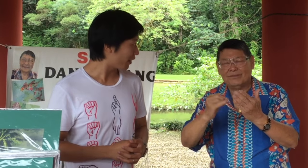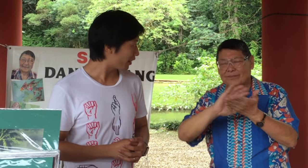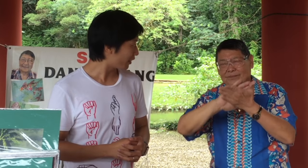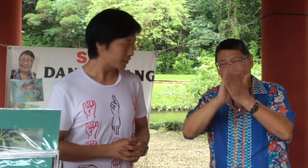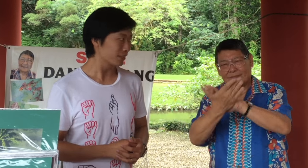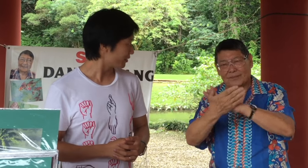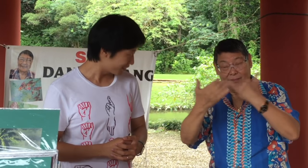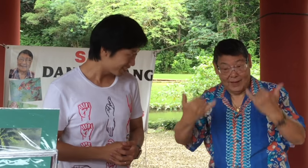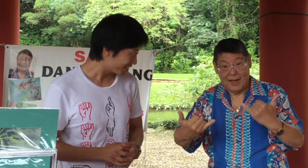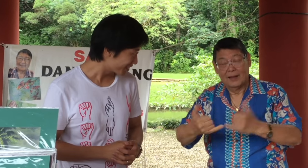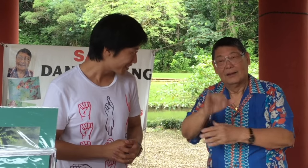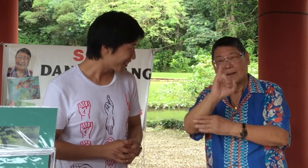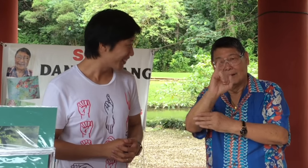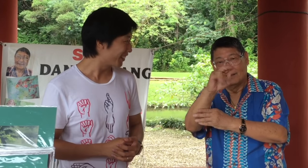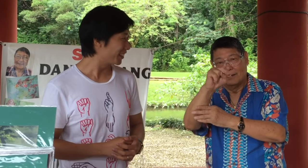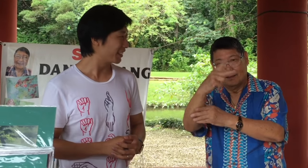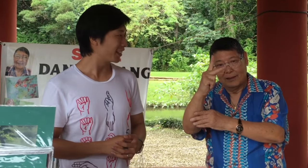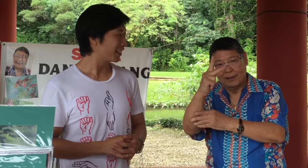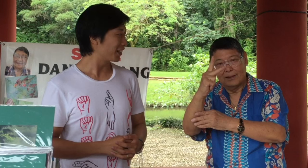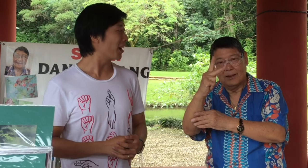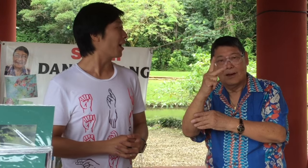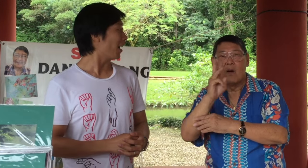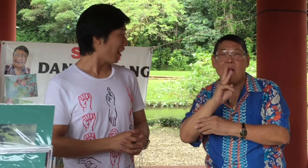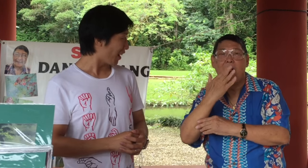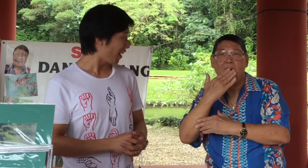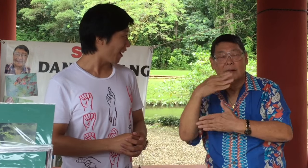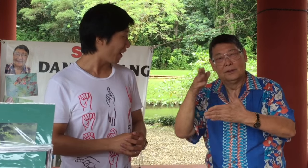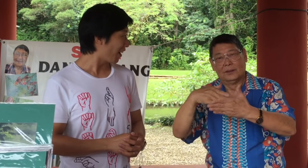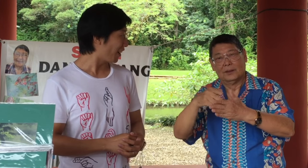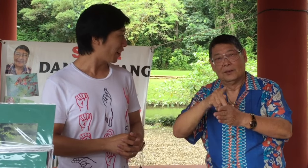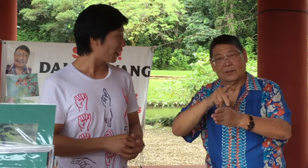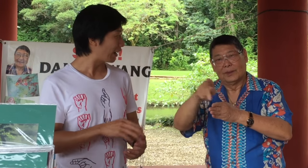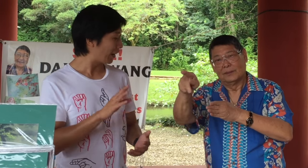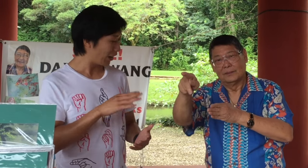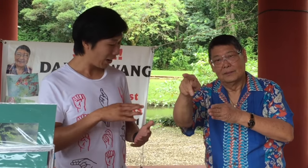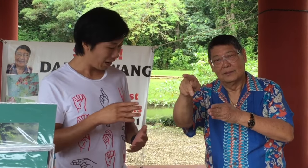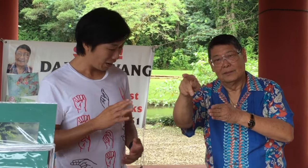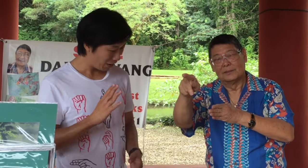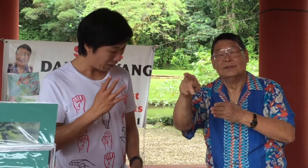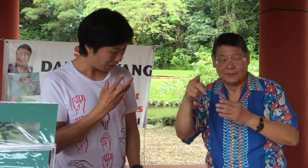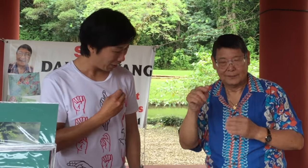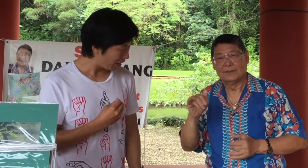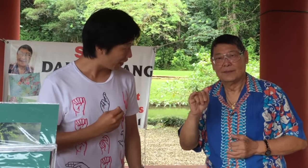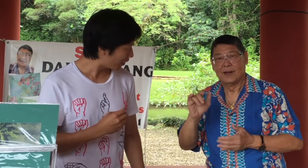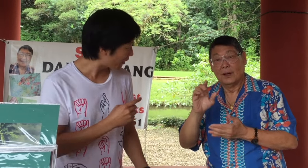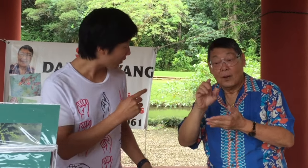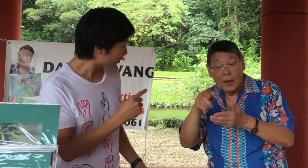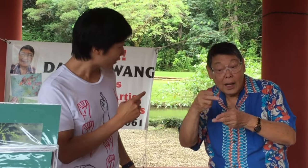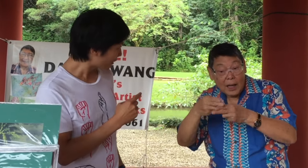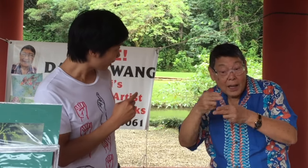but now I am a freelancing watercolor painter.